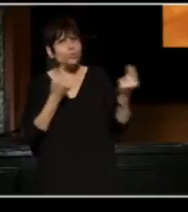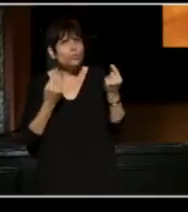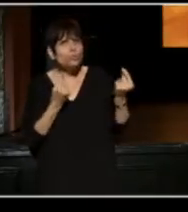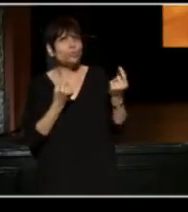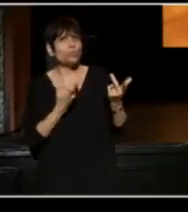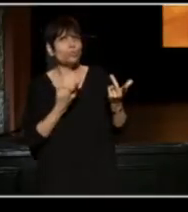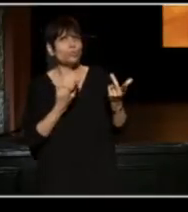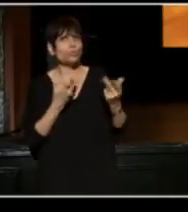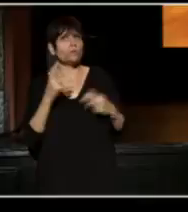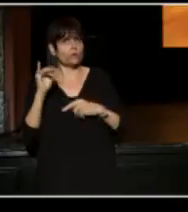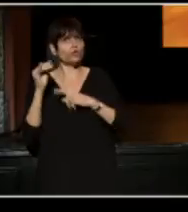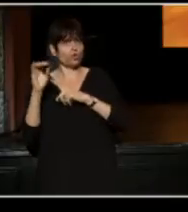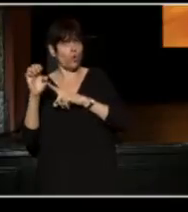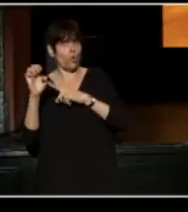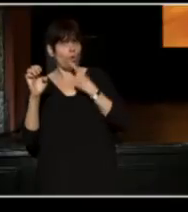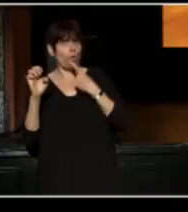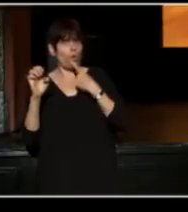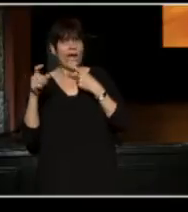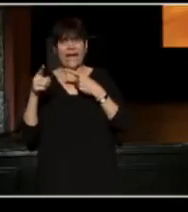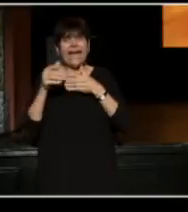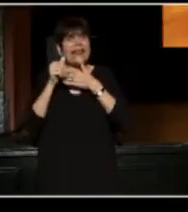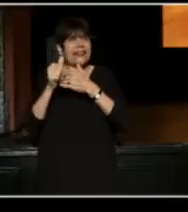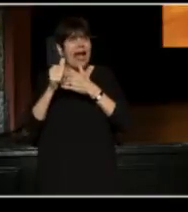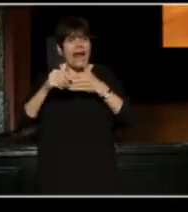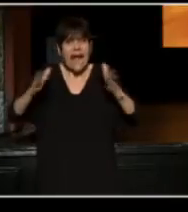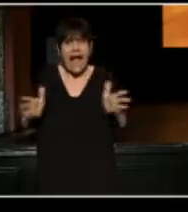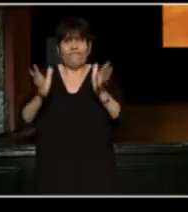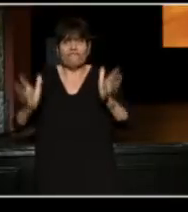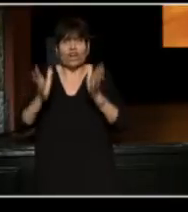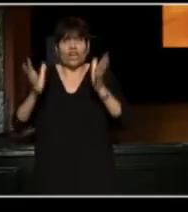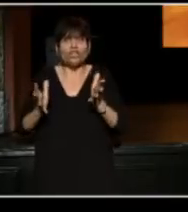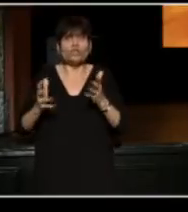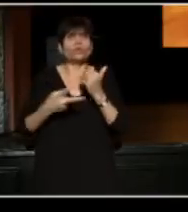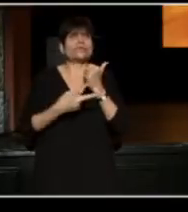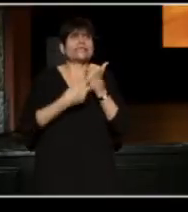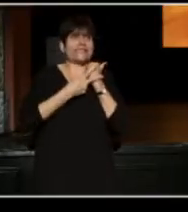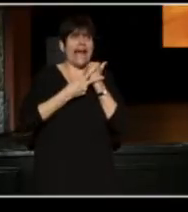And he led an effort not only to save the program but to make it sustainable.